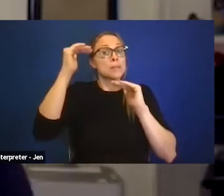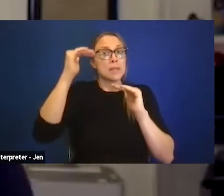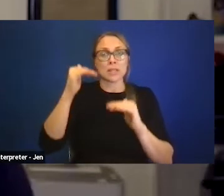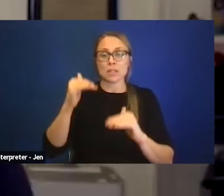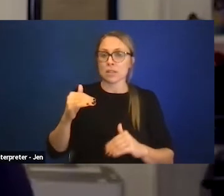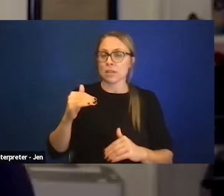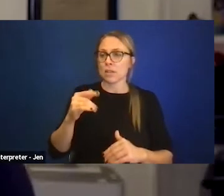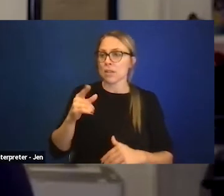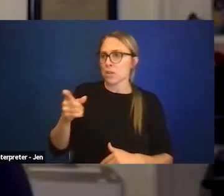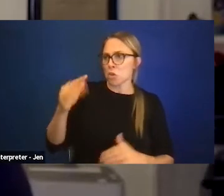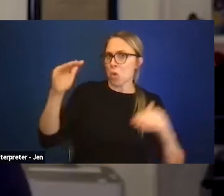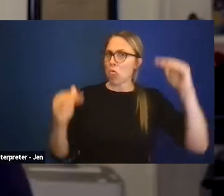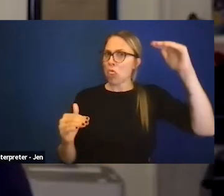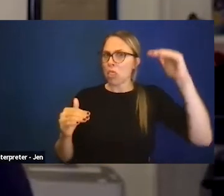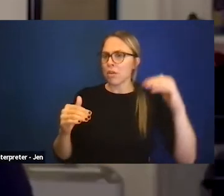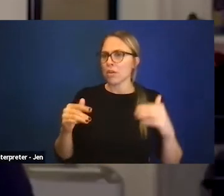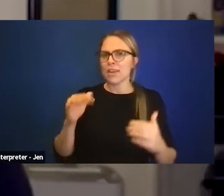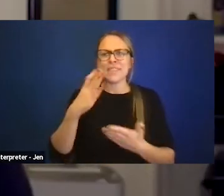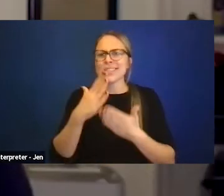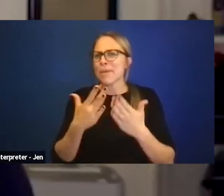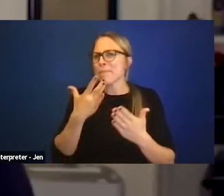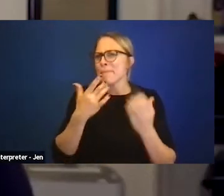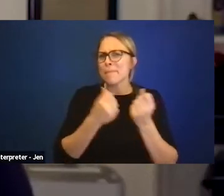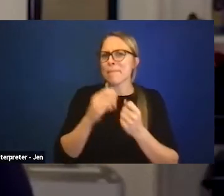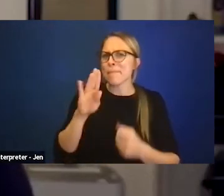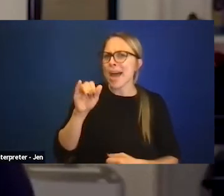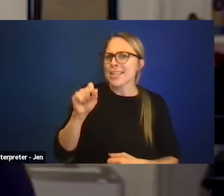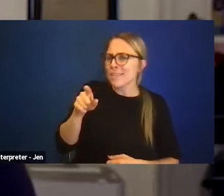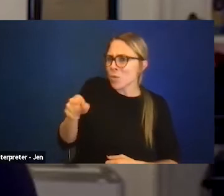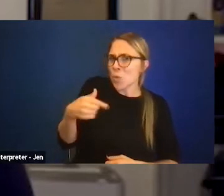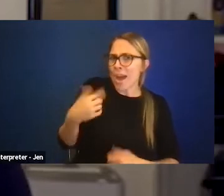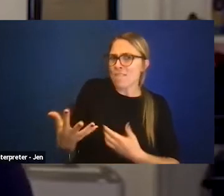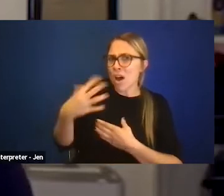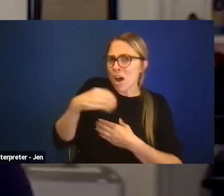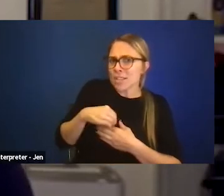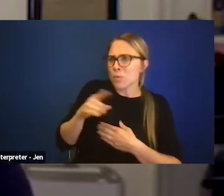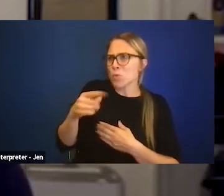if there is a bias that if you have autism or if you can't walk, or if you can't see,